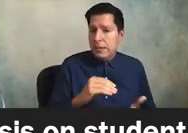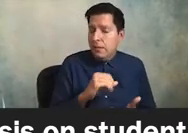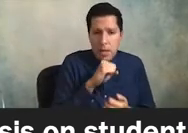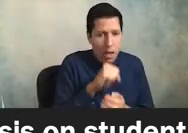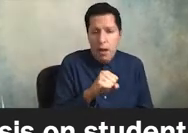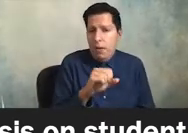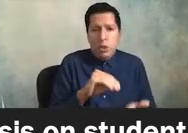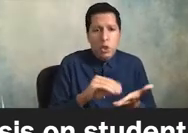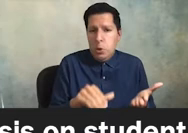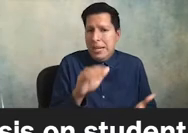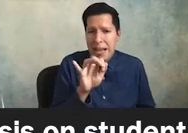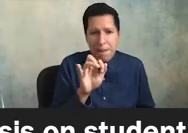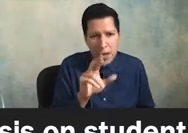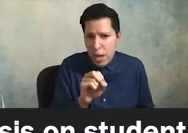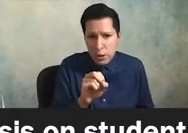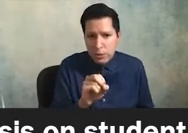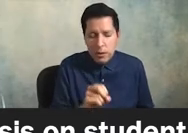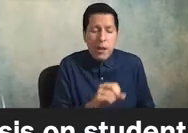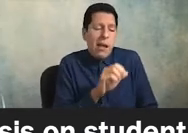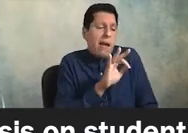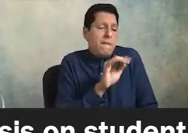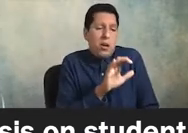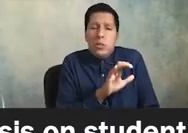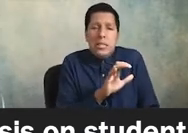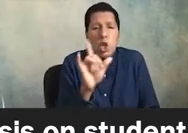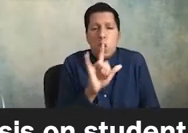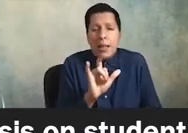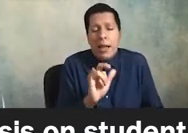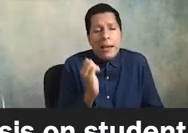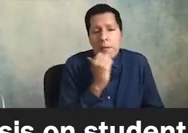being a faculty member is just like my my day job but i'm a student affairs person at heart